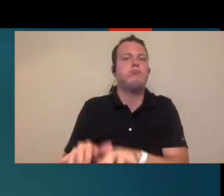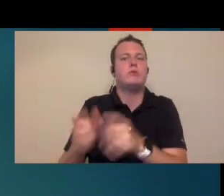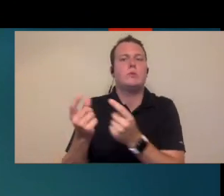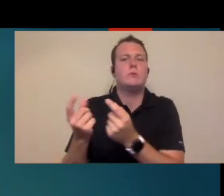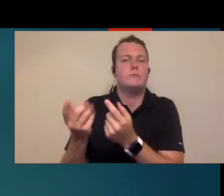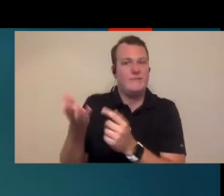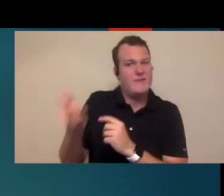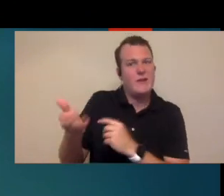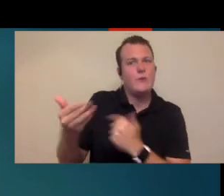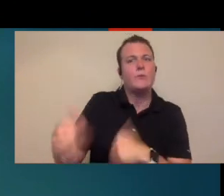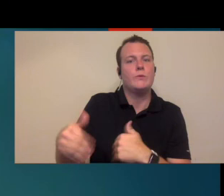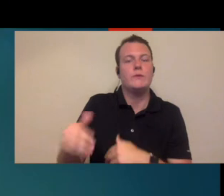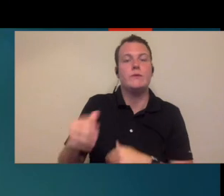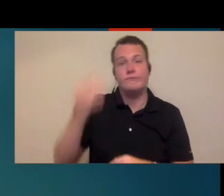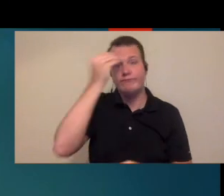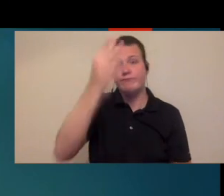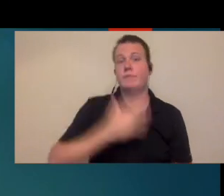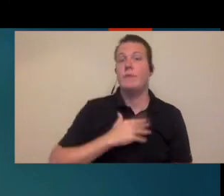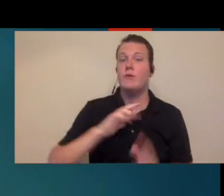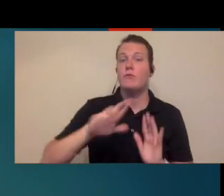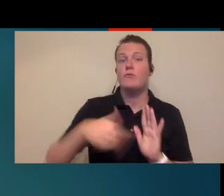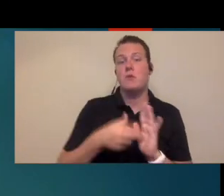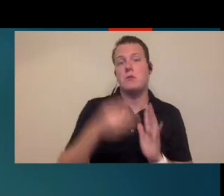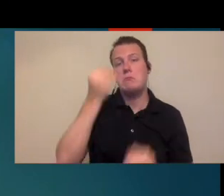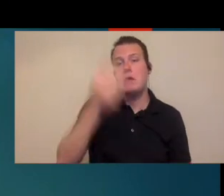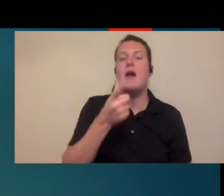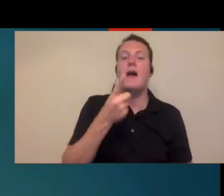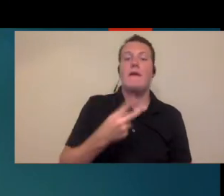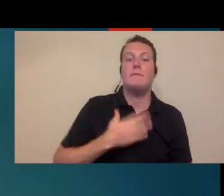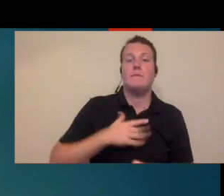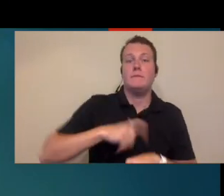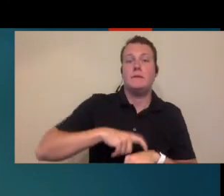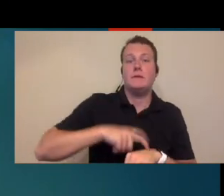and I can tell you in my role overseeing all of our offices I probably spend half